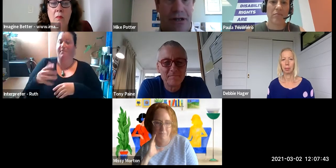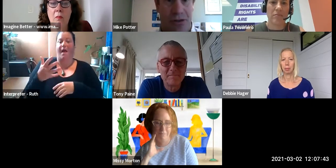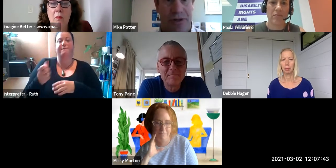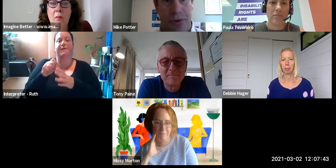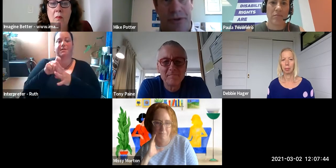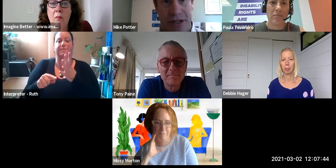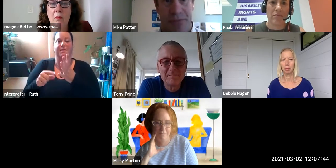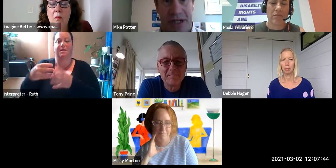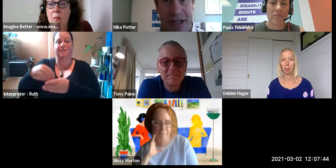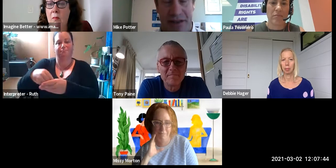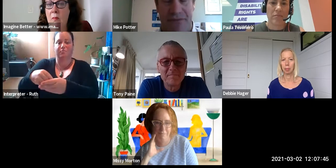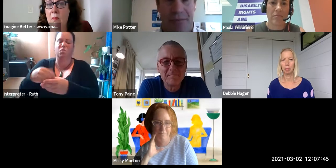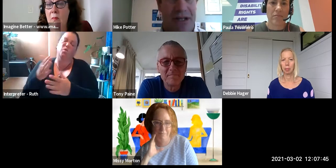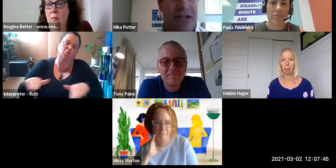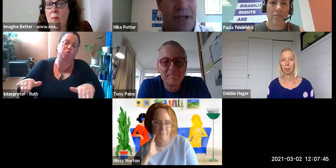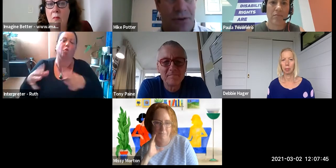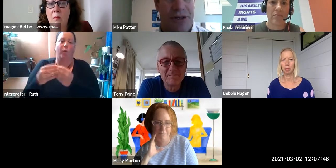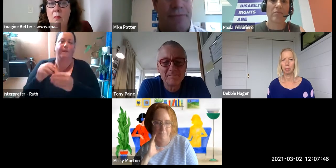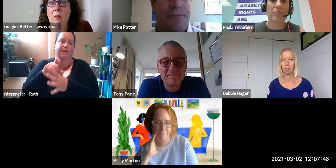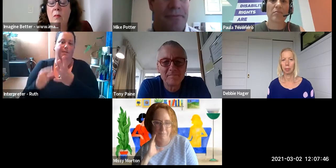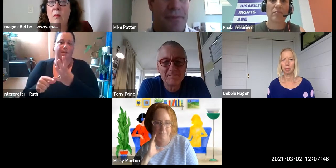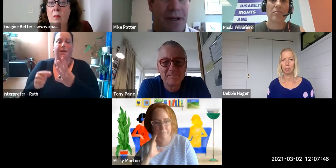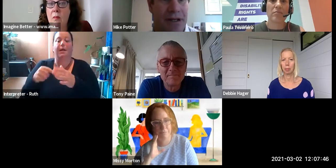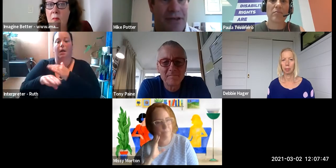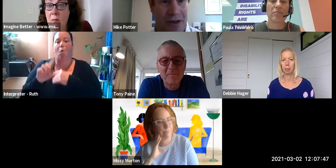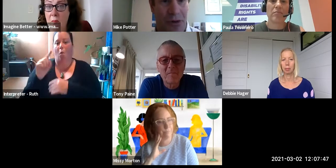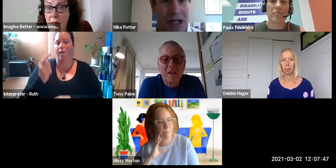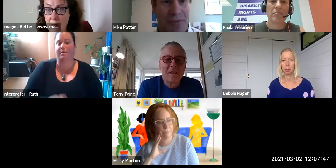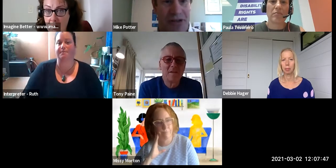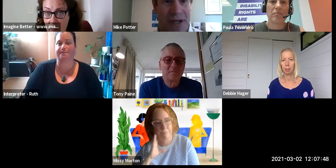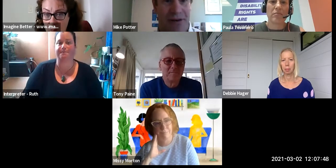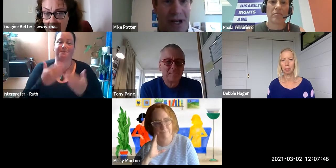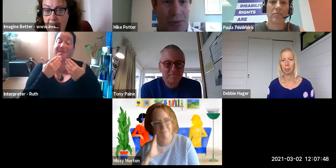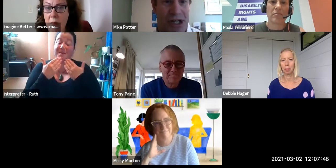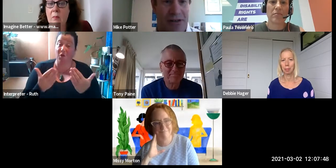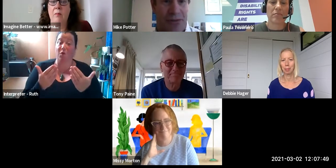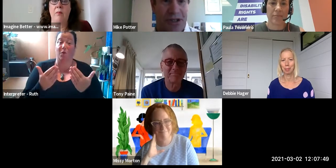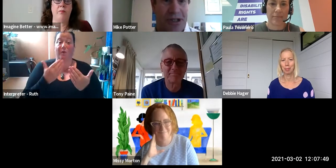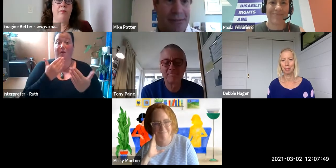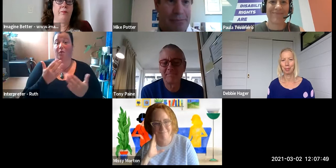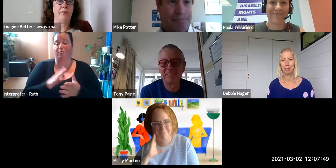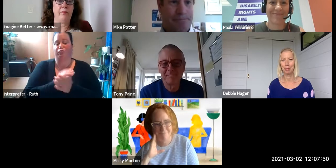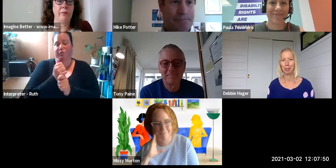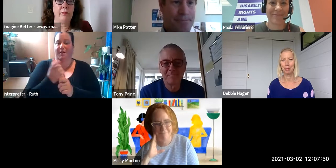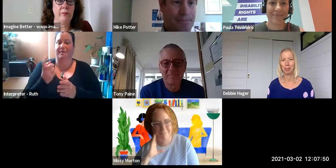disabilities and their families in Auckland. Thank you very much Imagine Better. I really appreciate this opportunity.